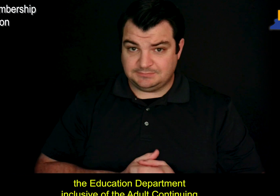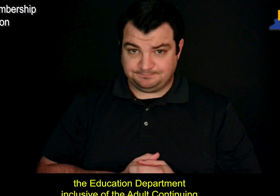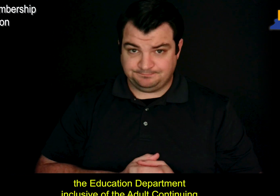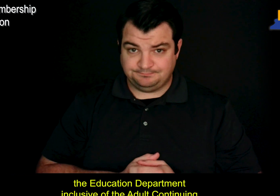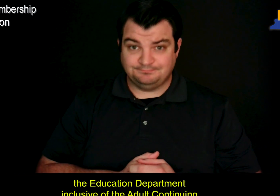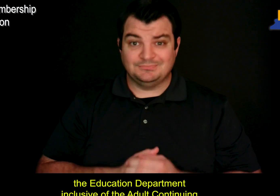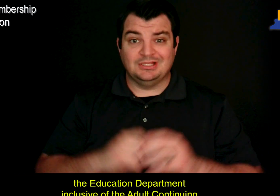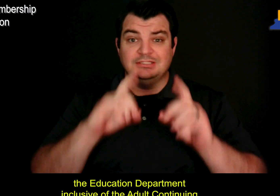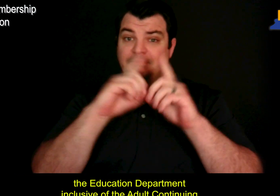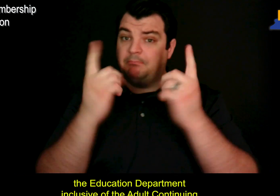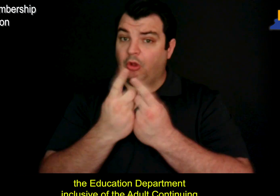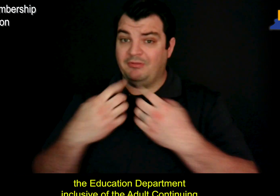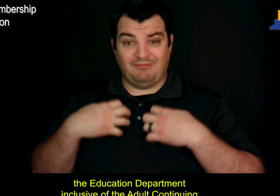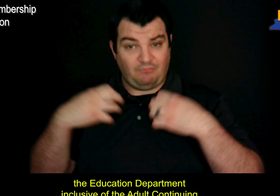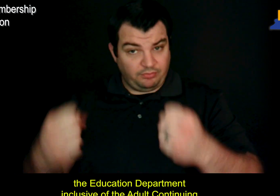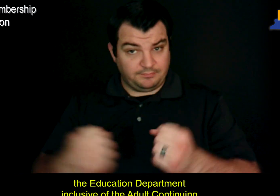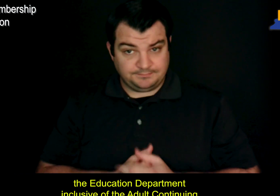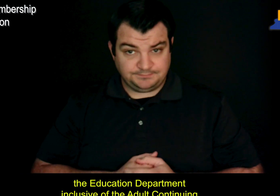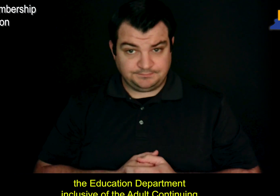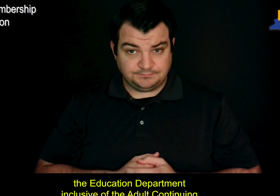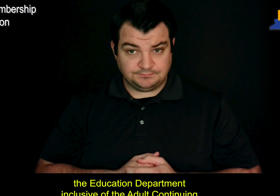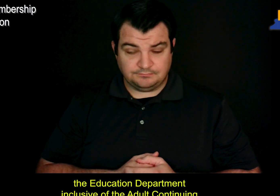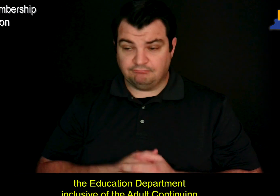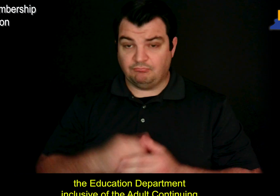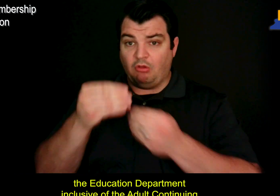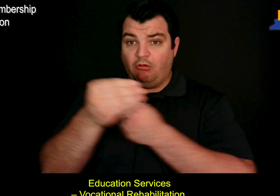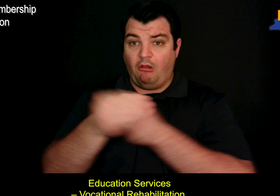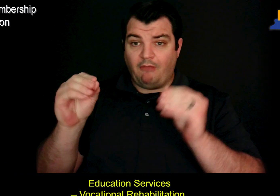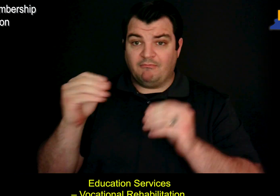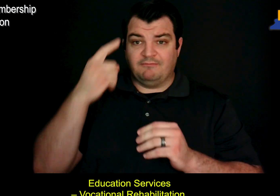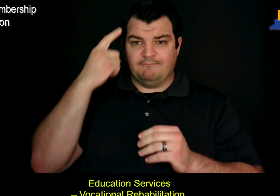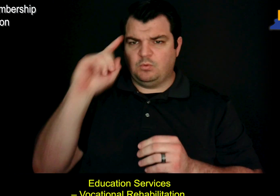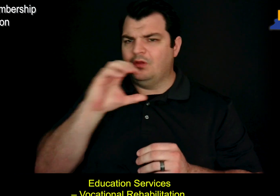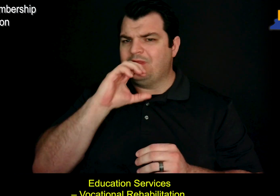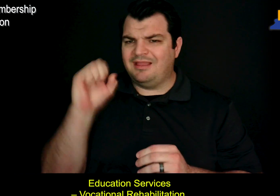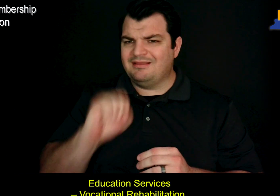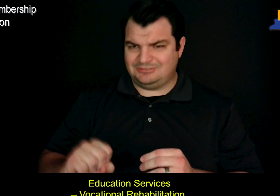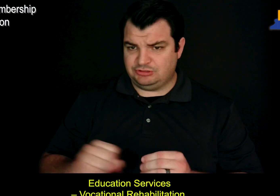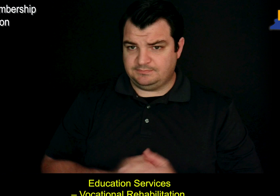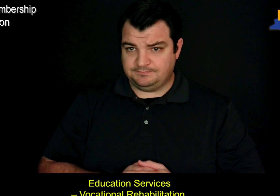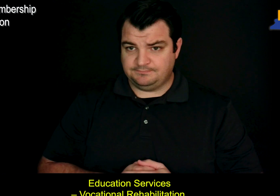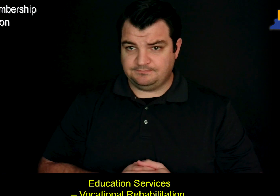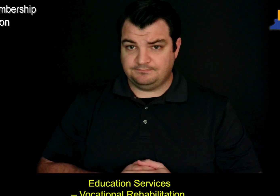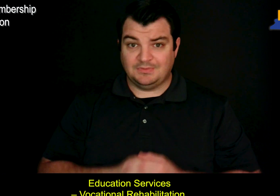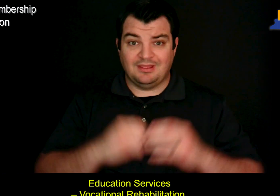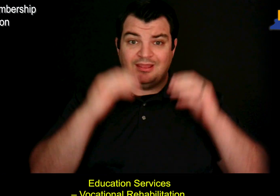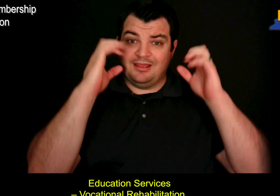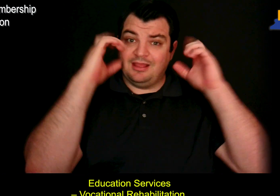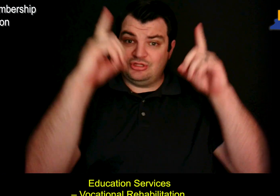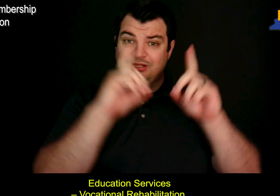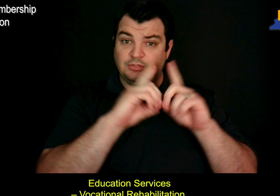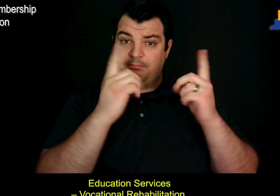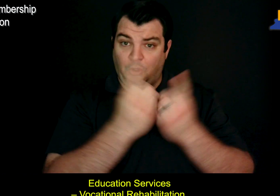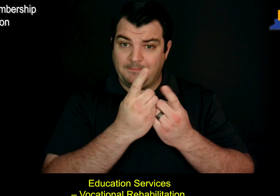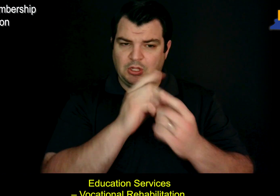the Education Department inclusive of the Adult Continuing Education Services – Vocational Rehabilitation,